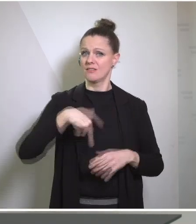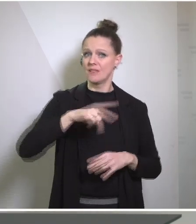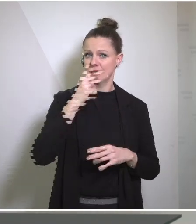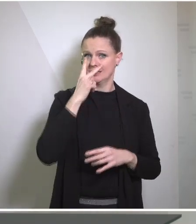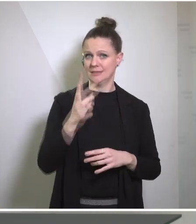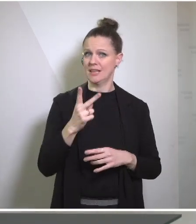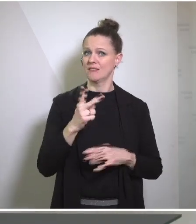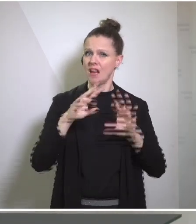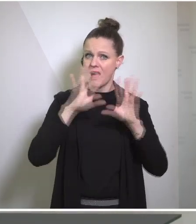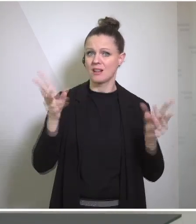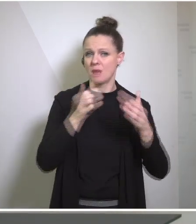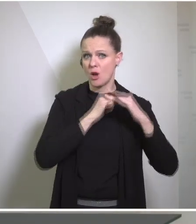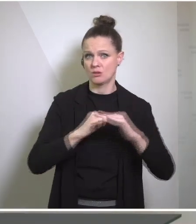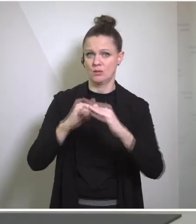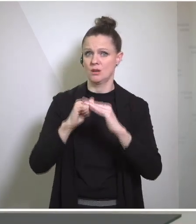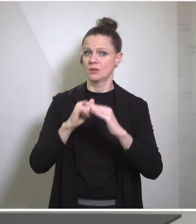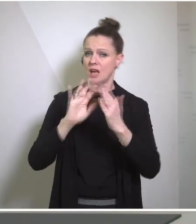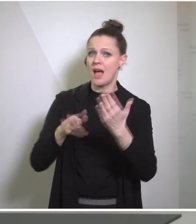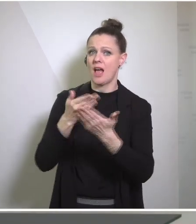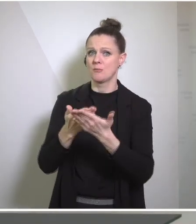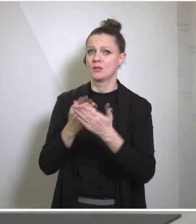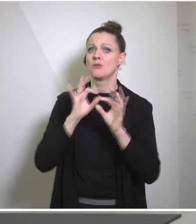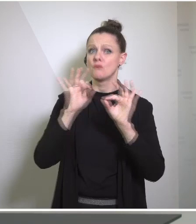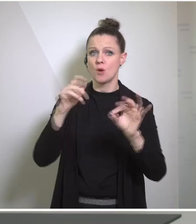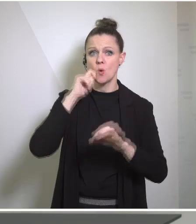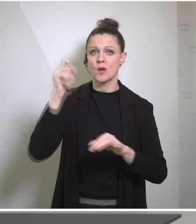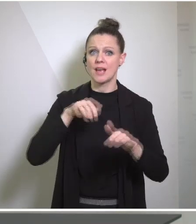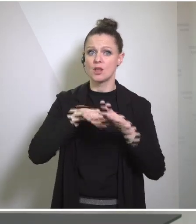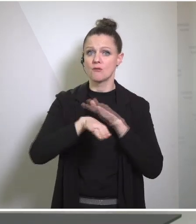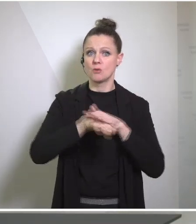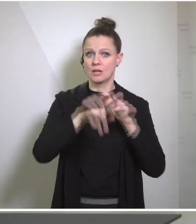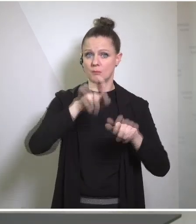support that the Austrian people have provided to Ukrainian refugees. We see it in the humanitarian